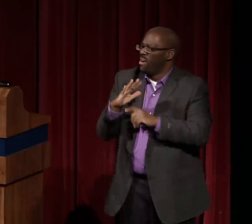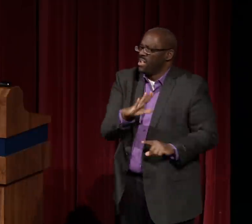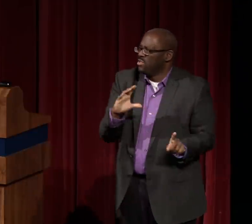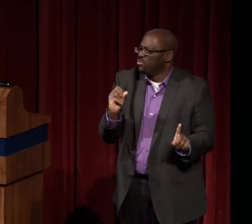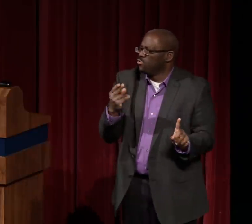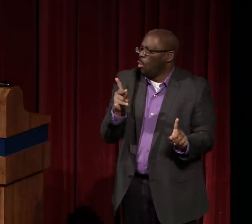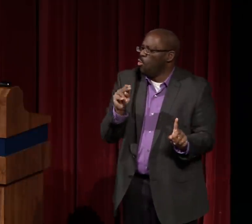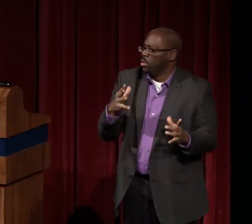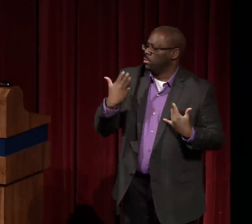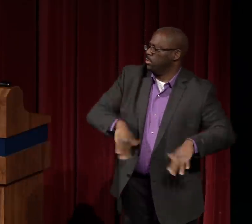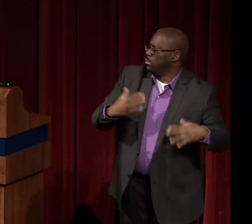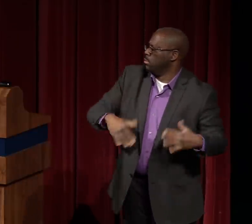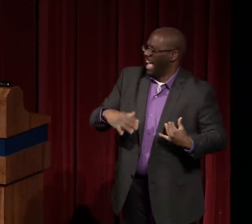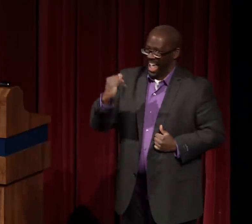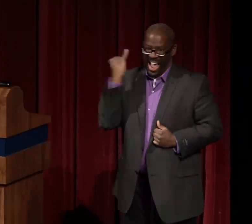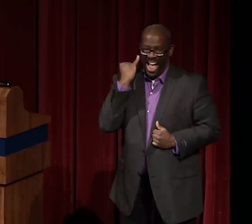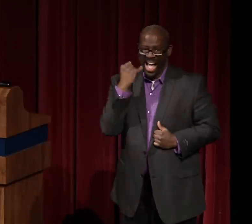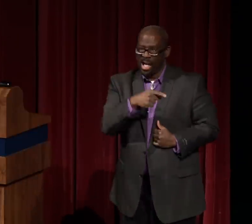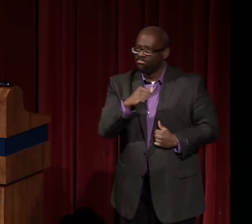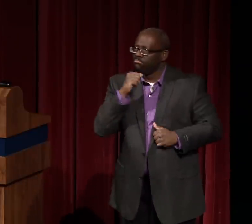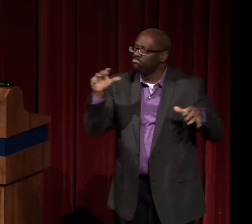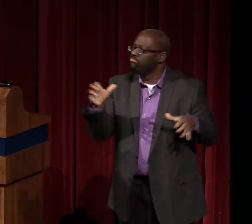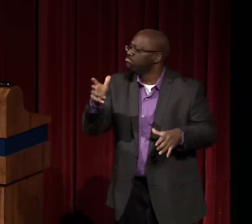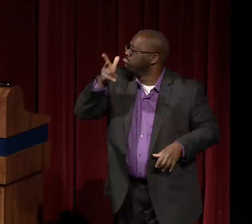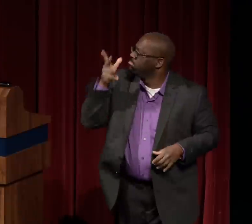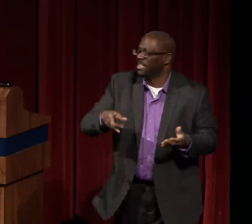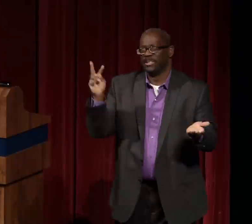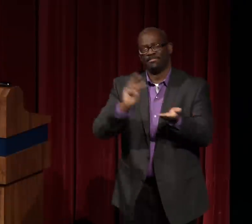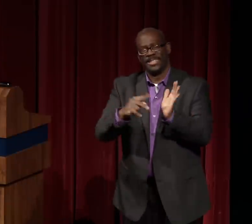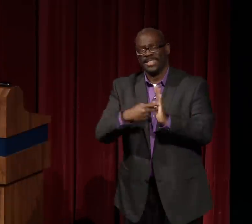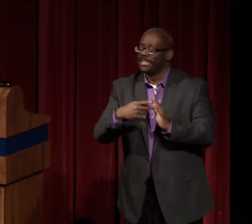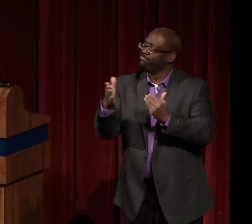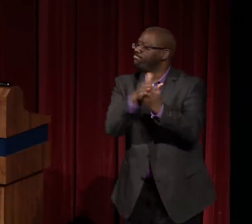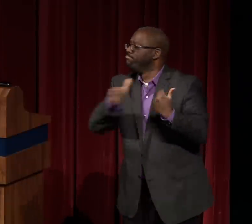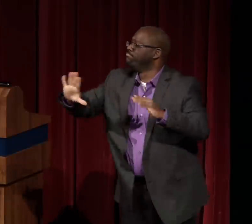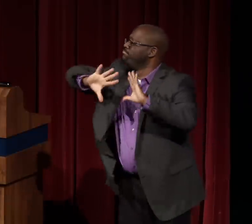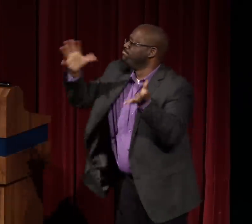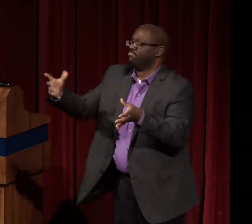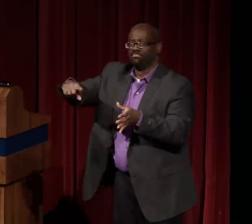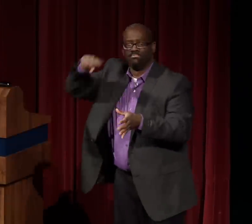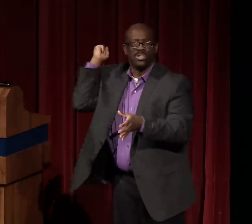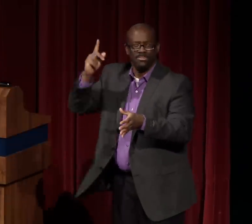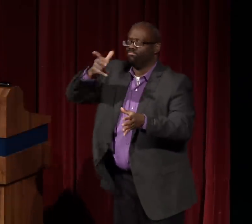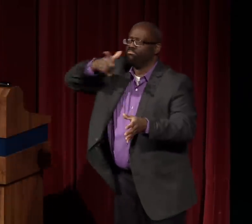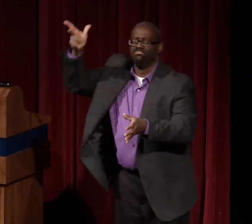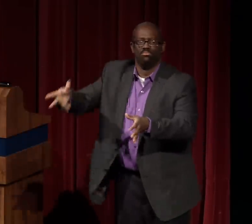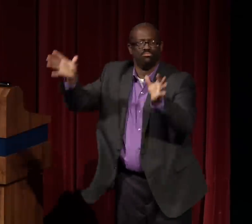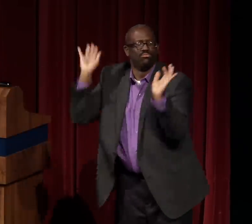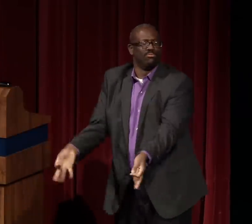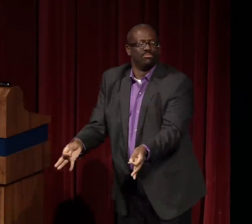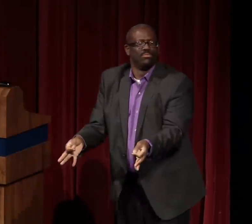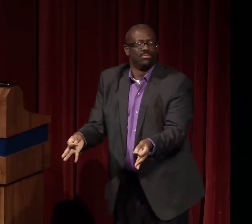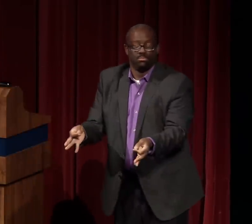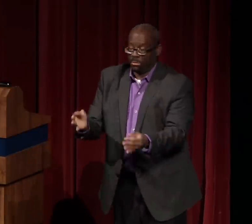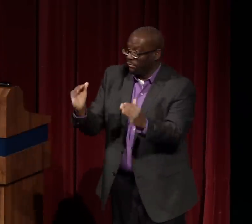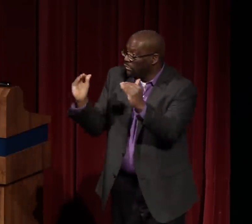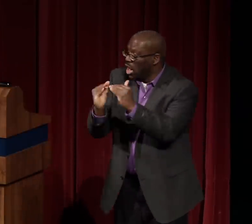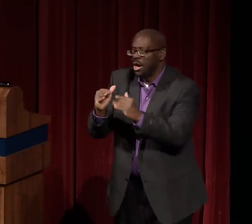Therefore he bore the responsibility and the weight of his entire race. If he did not do well and was not successful,